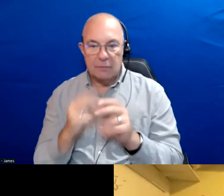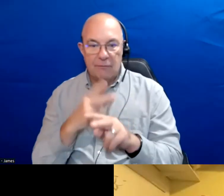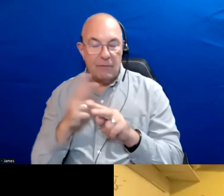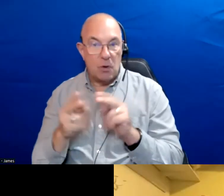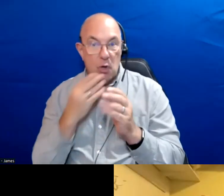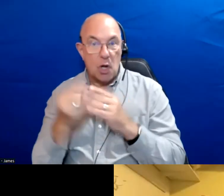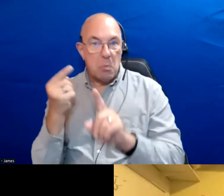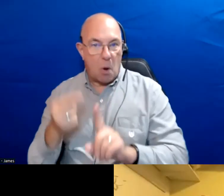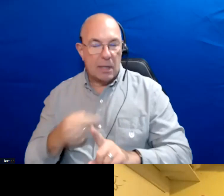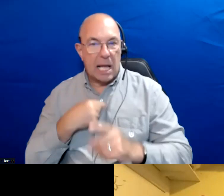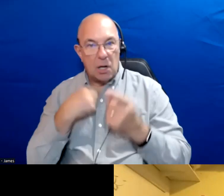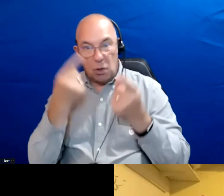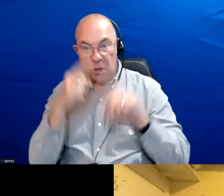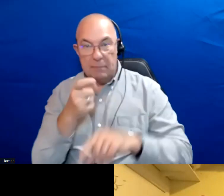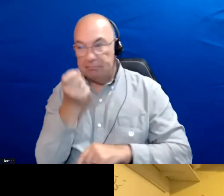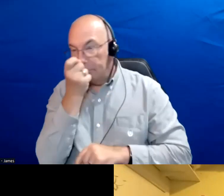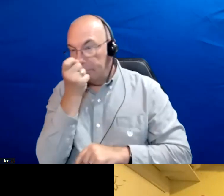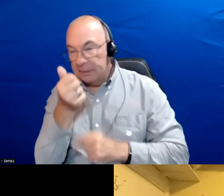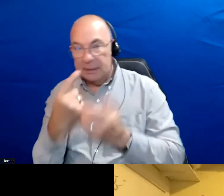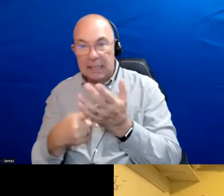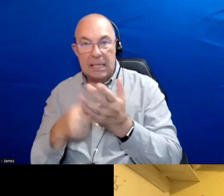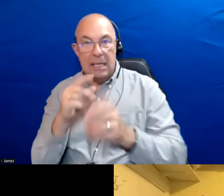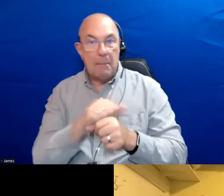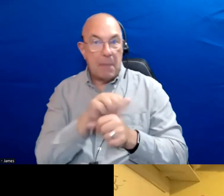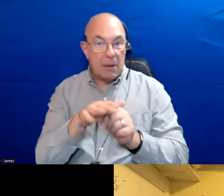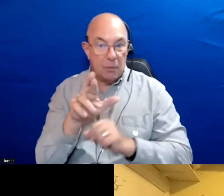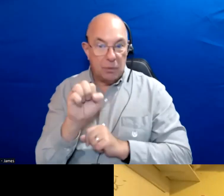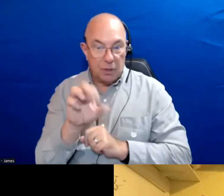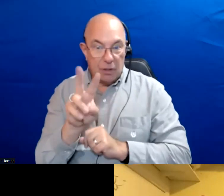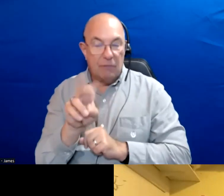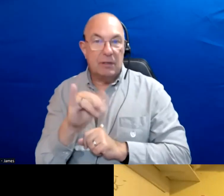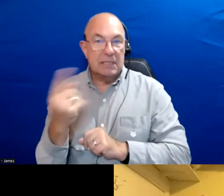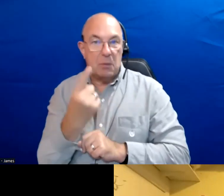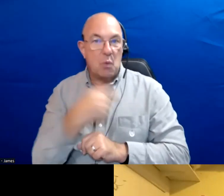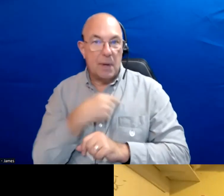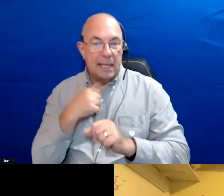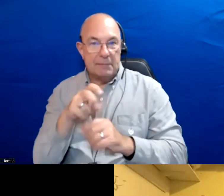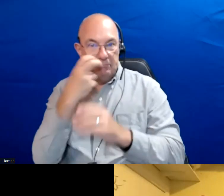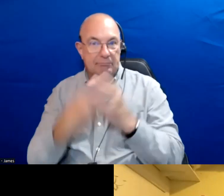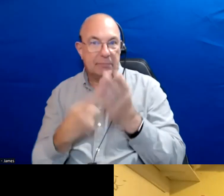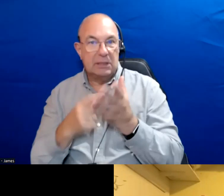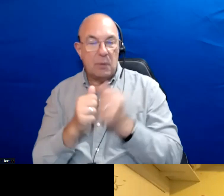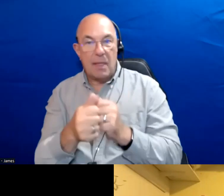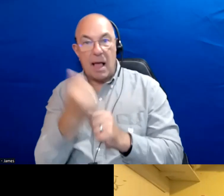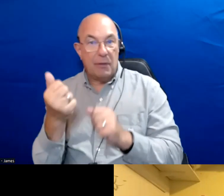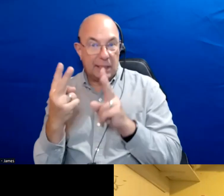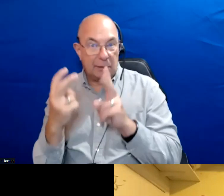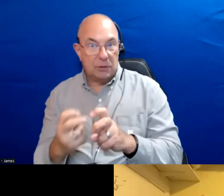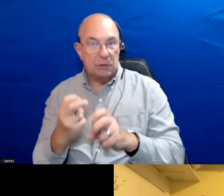agree very little said about pandemic recovery. That is possibly someday we can dive into with around others around trends and issues